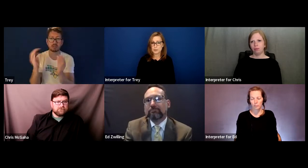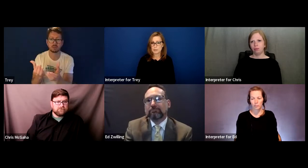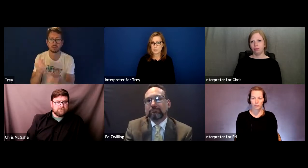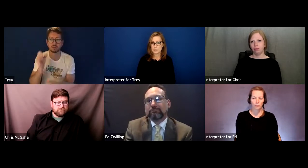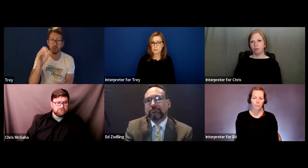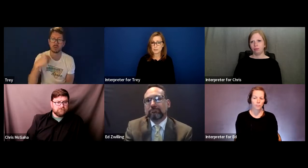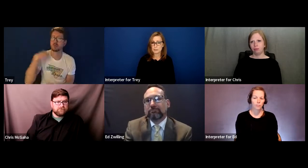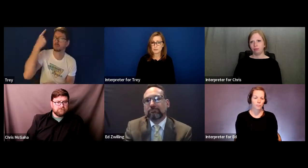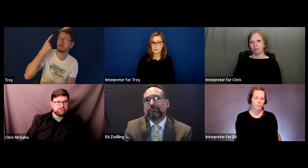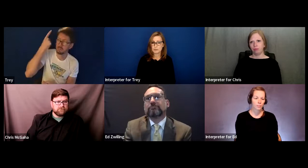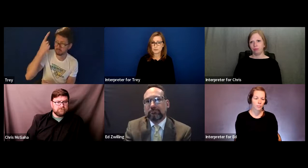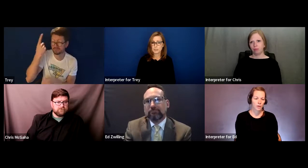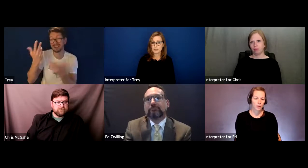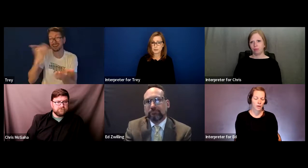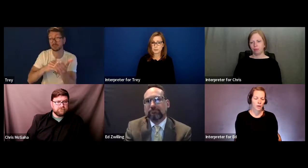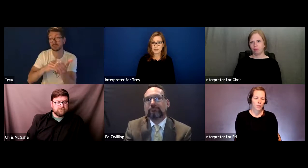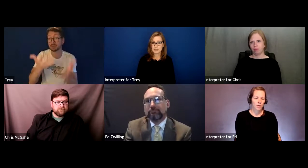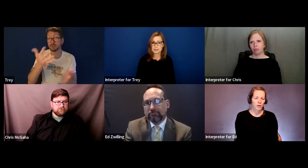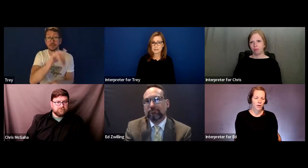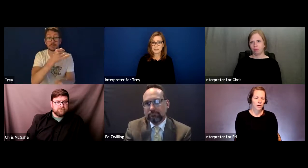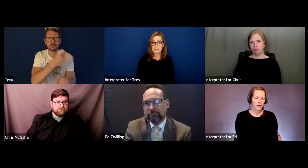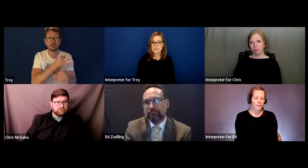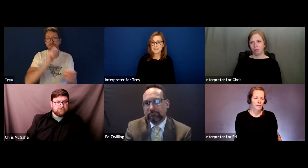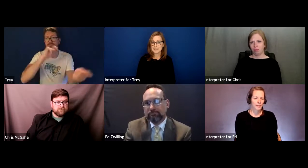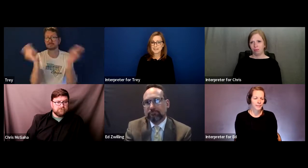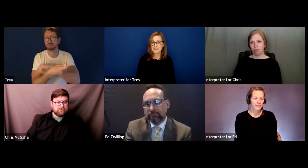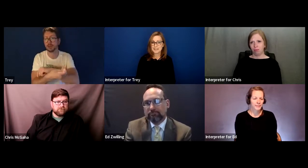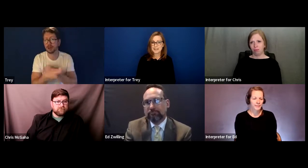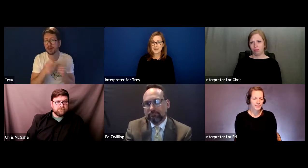me from from the speech therapy classes.